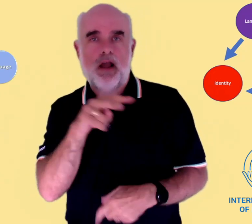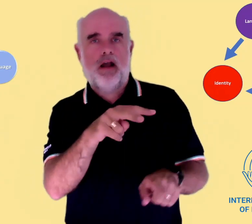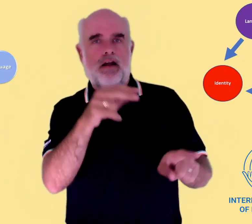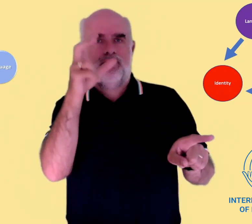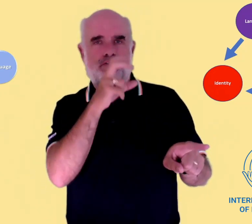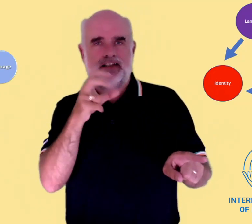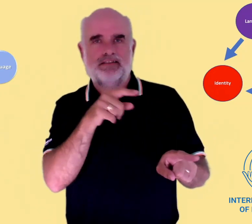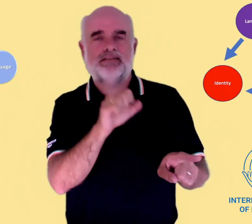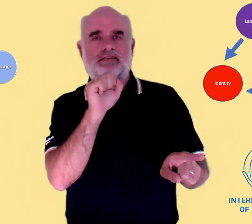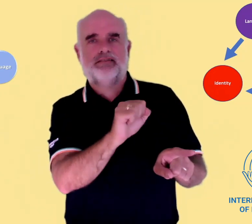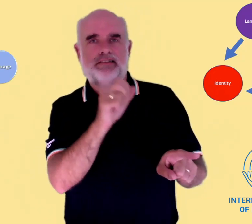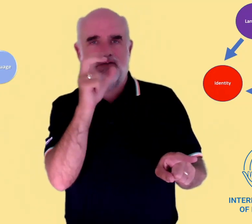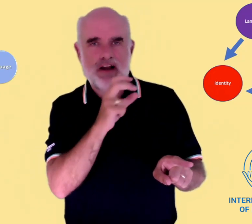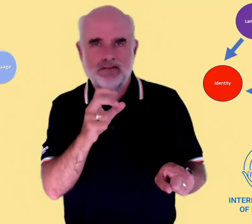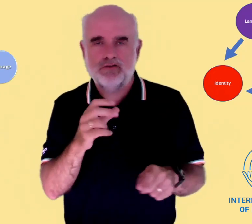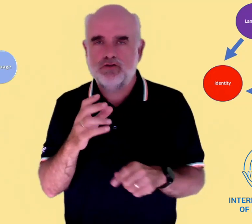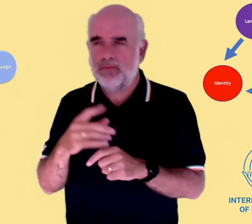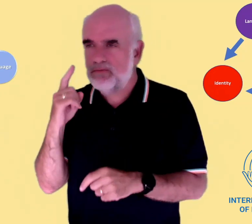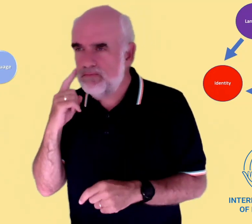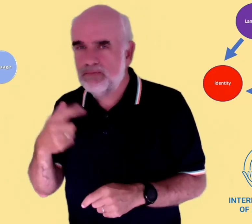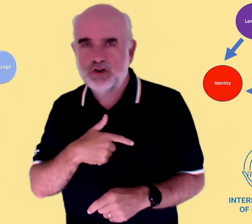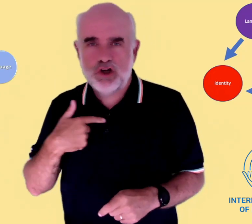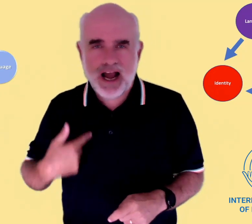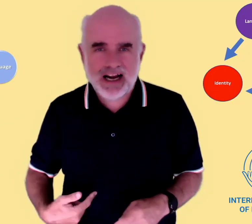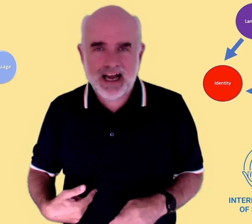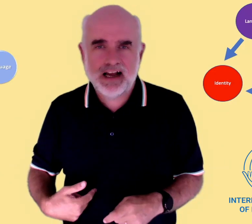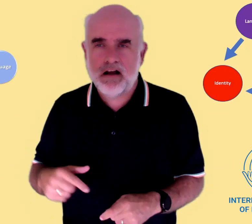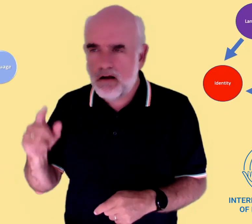and when the language is overheard, the person is recognised as French, belonging to France.